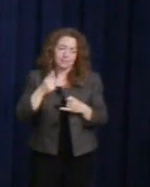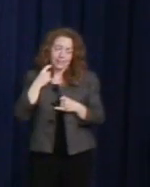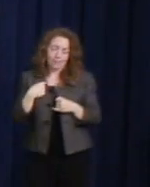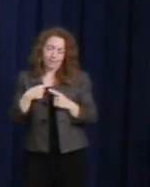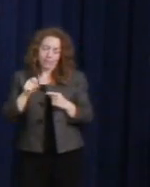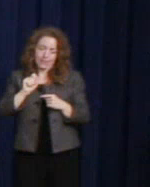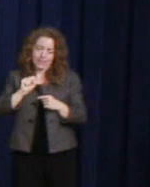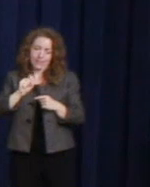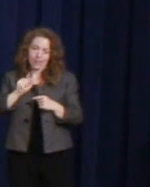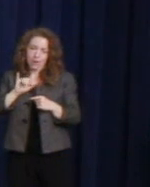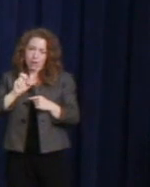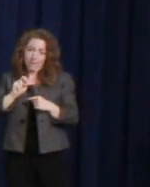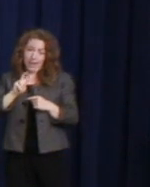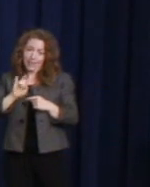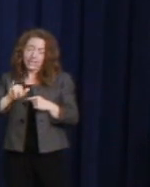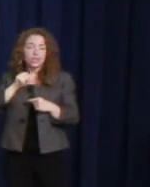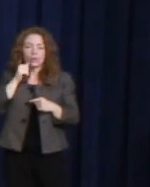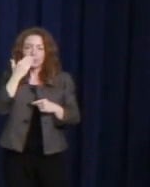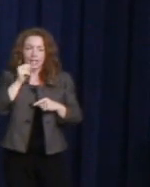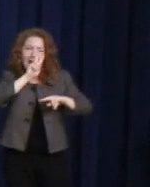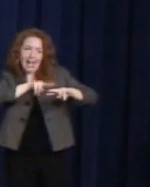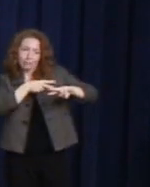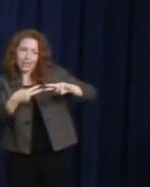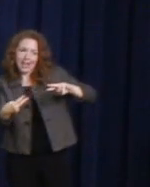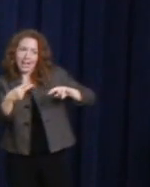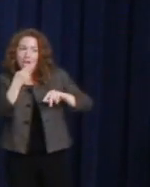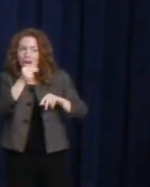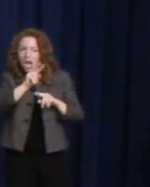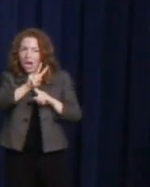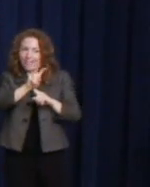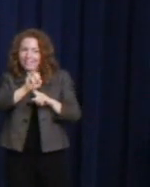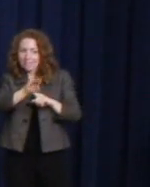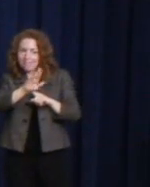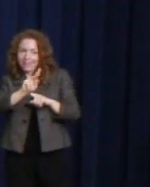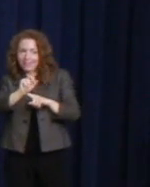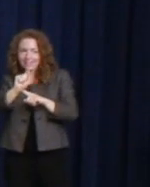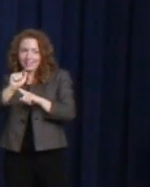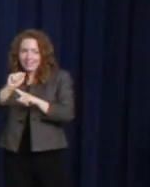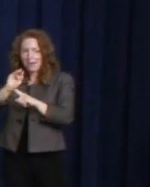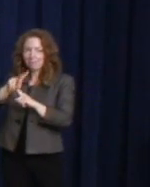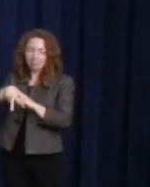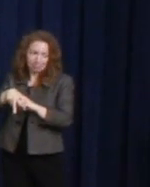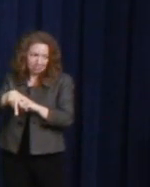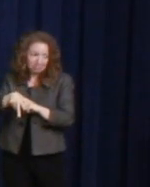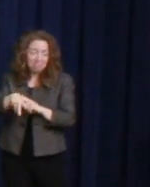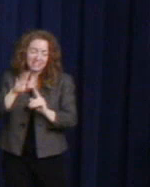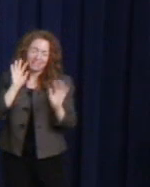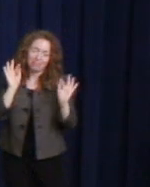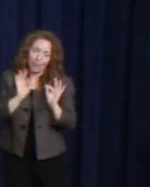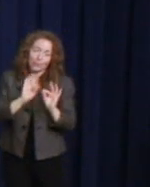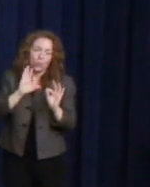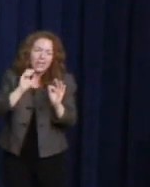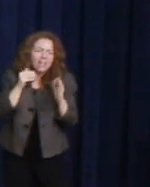don't forget to hastag #HarveyMilkStamp. It's a really important key factor so we can have the broad conversations for not only the people